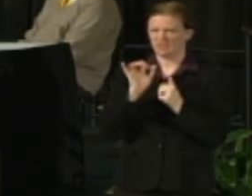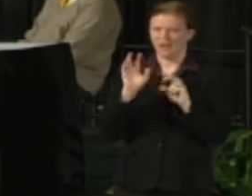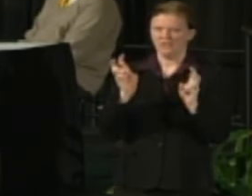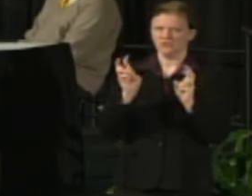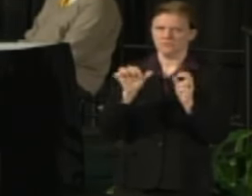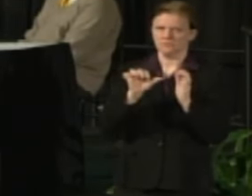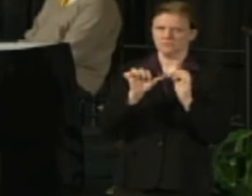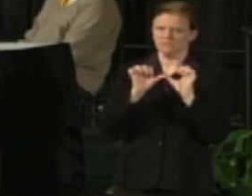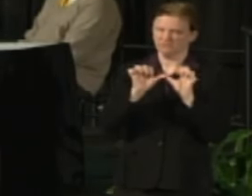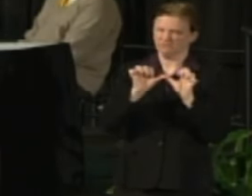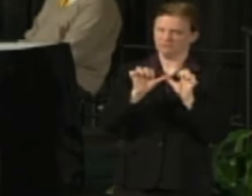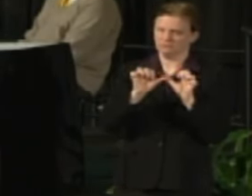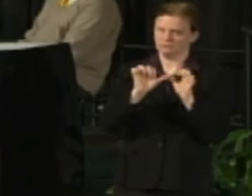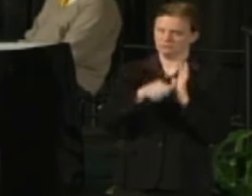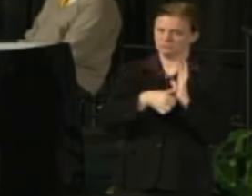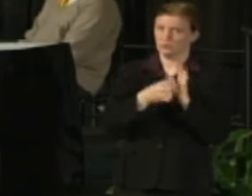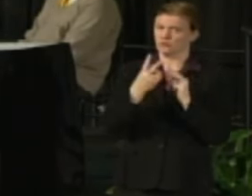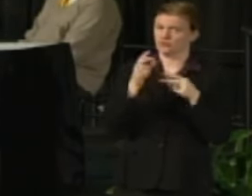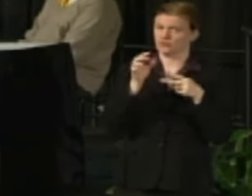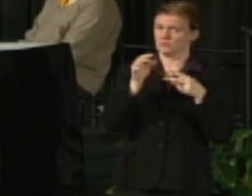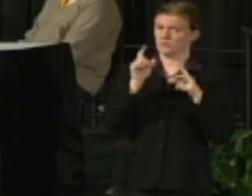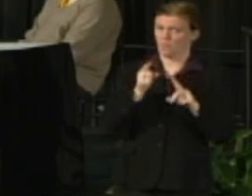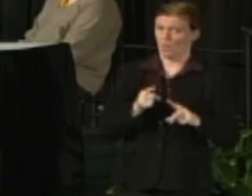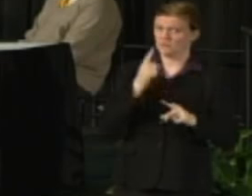I just want to make two more quick points about the funding.